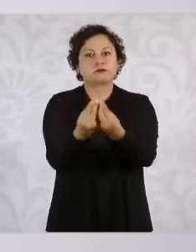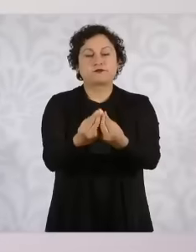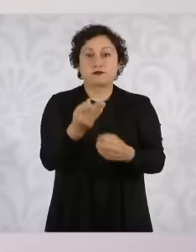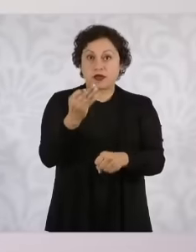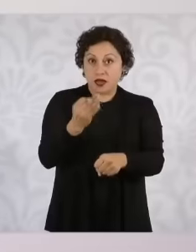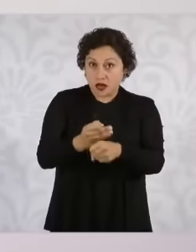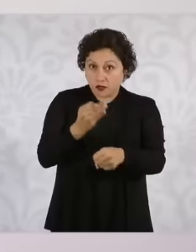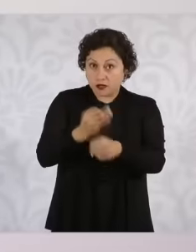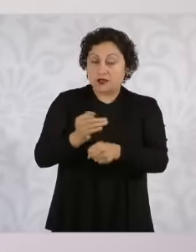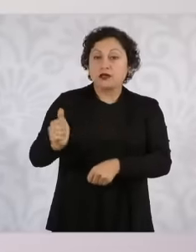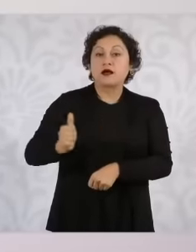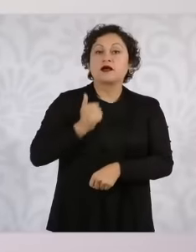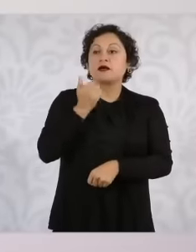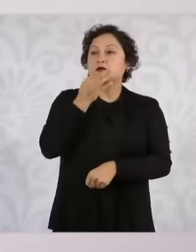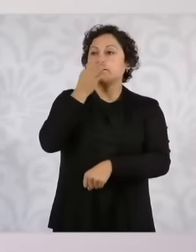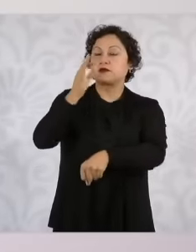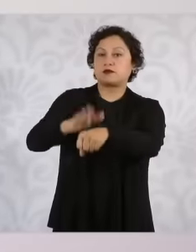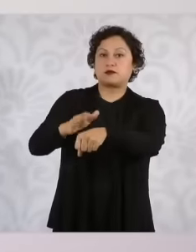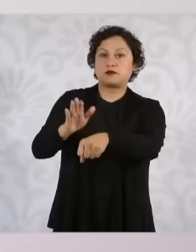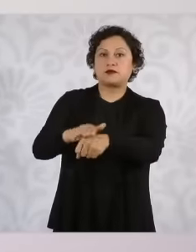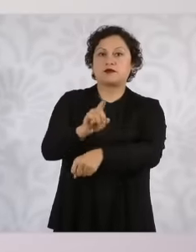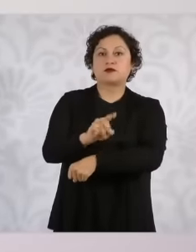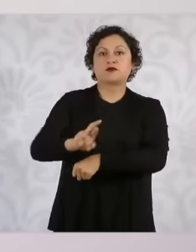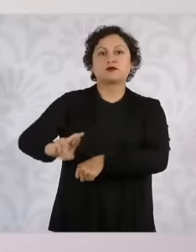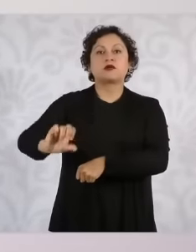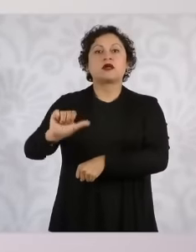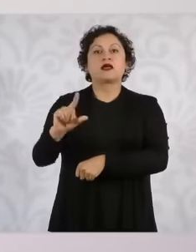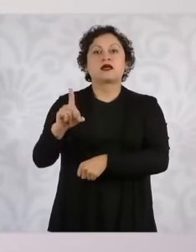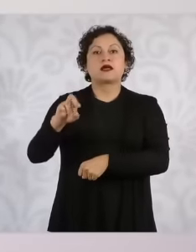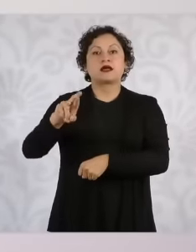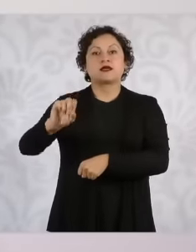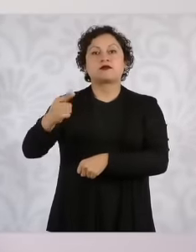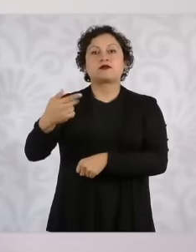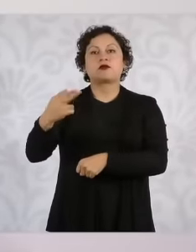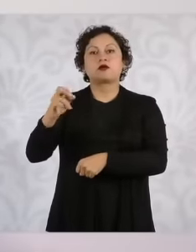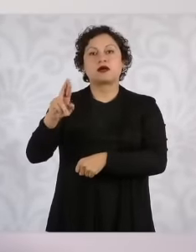general of the republic Dr. Alejandro Gz Manero for his determined collaboration in these